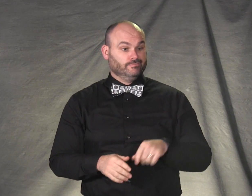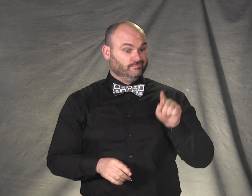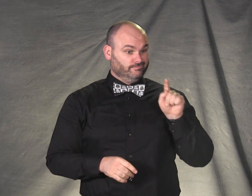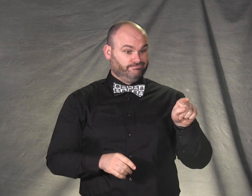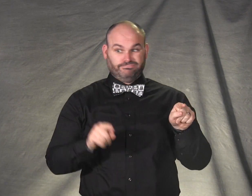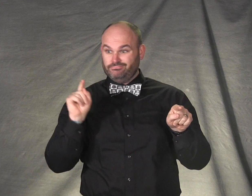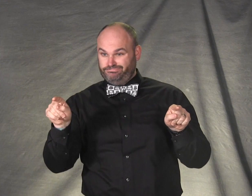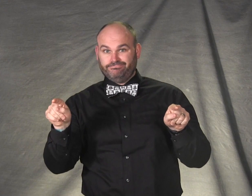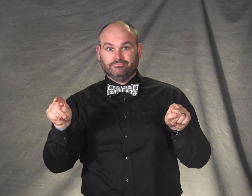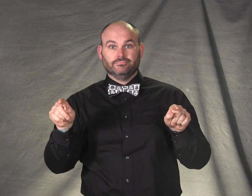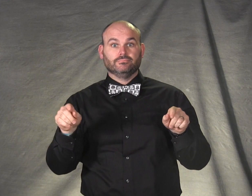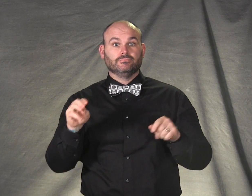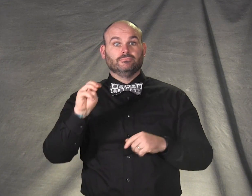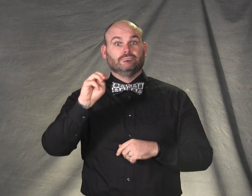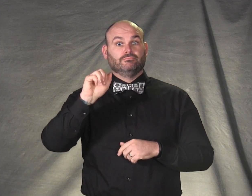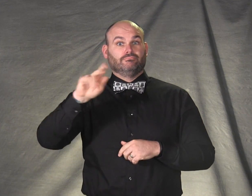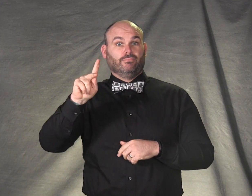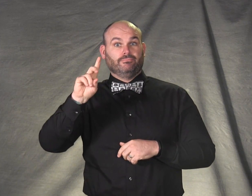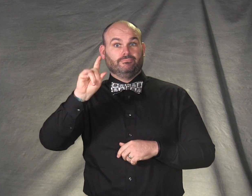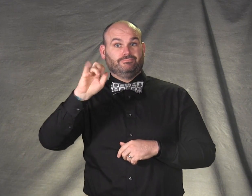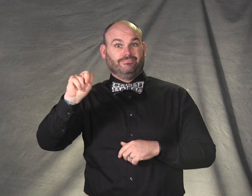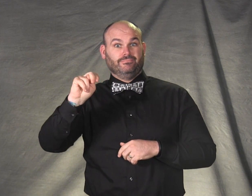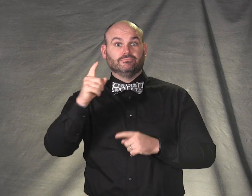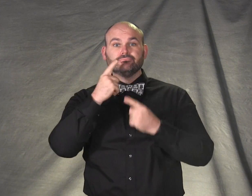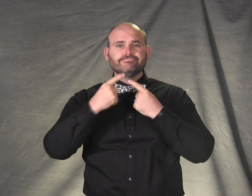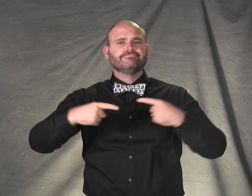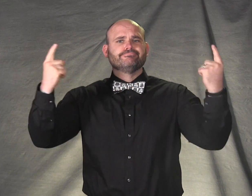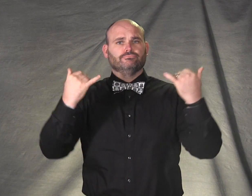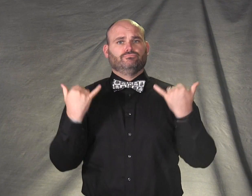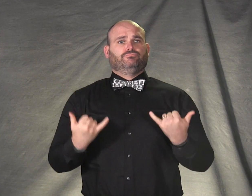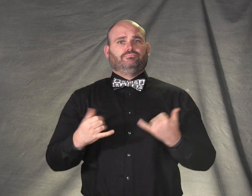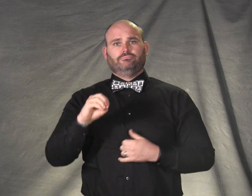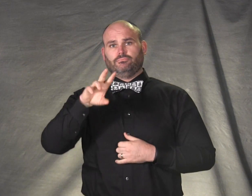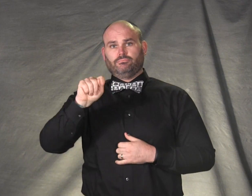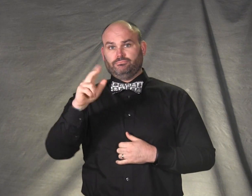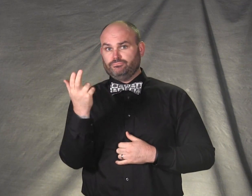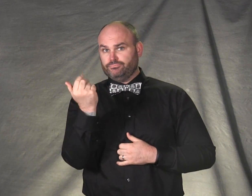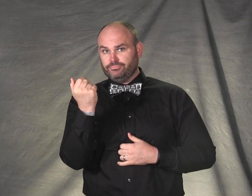Governor Mark Dayton today (October 13)